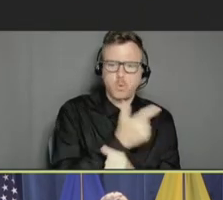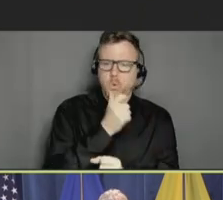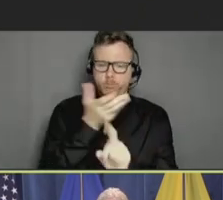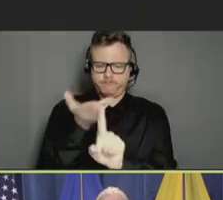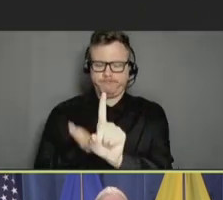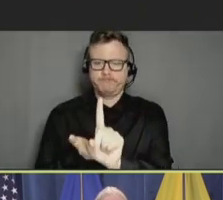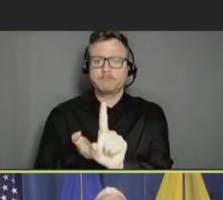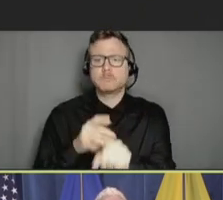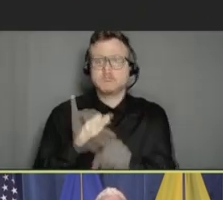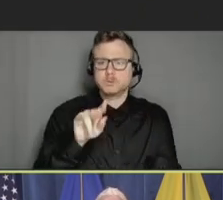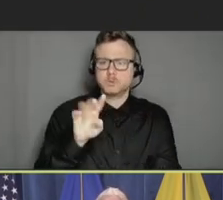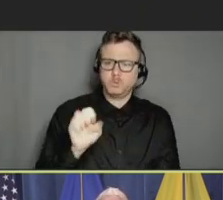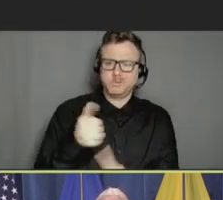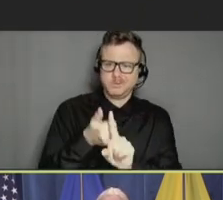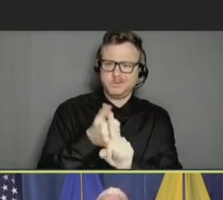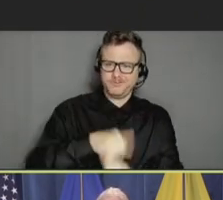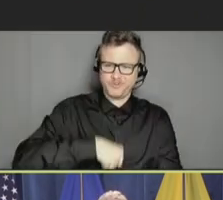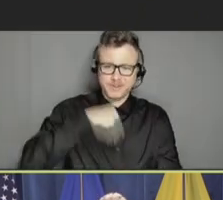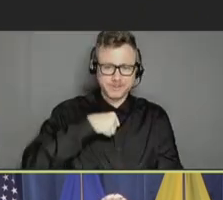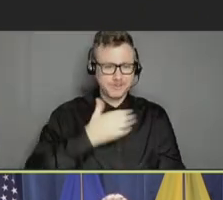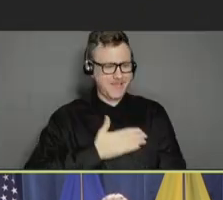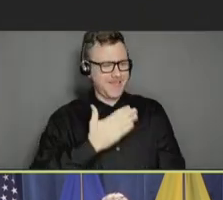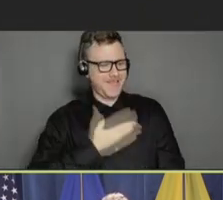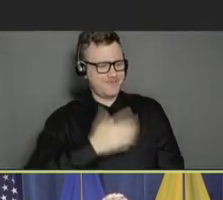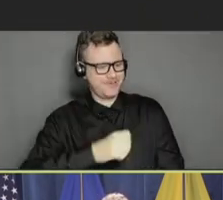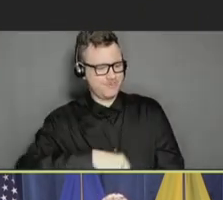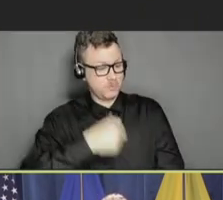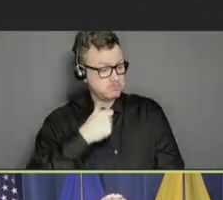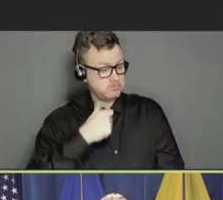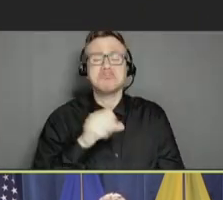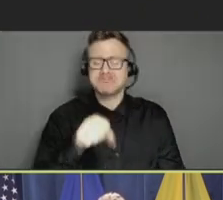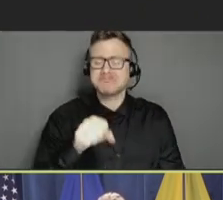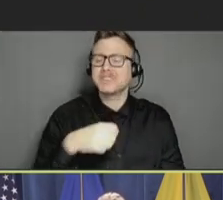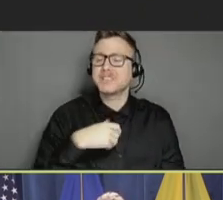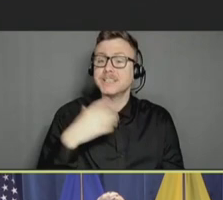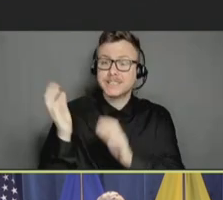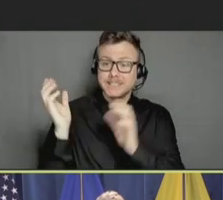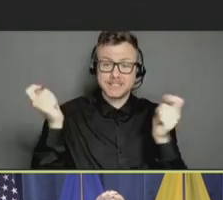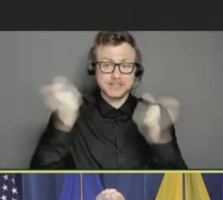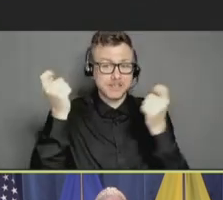June is Pride Month. So, Happy Pride, a time to celebrate the contributions of people belonging